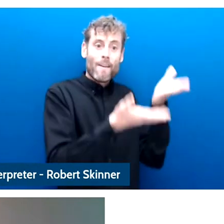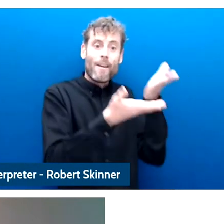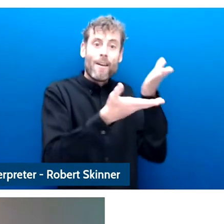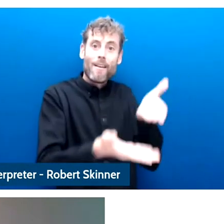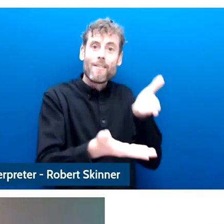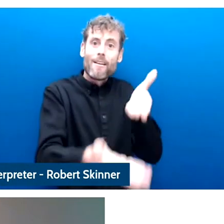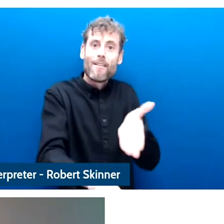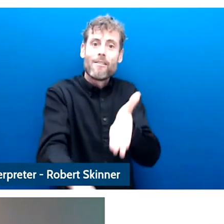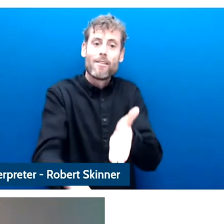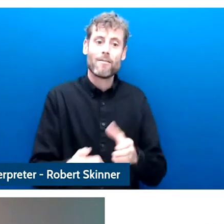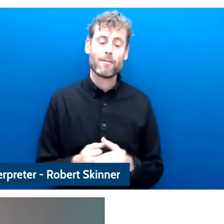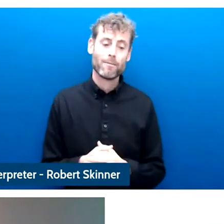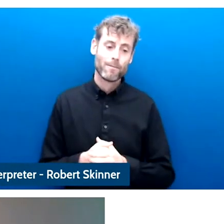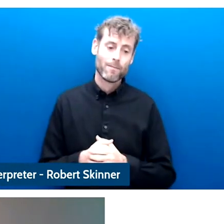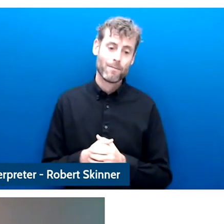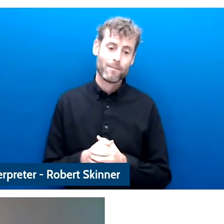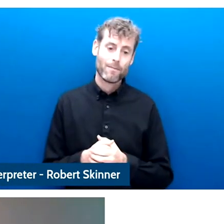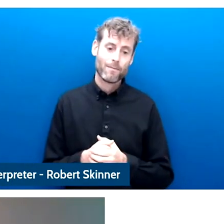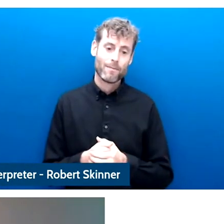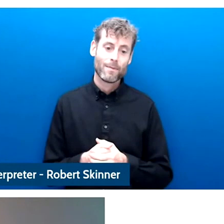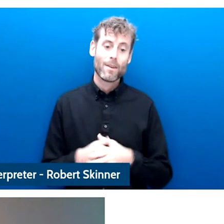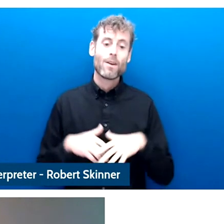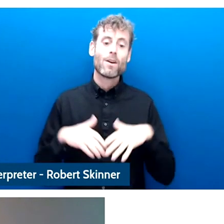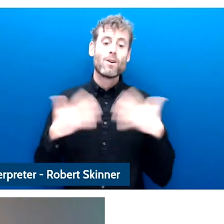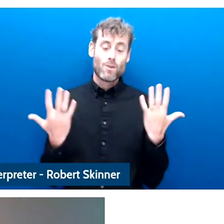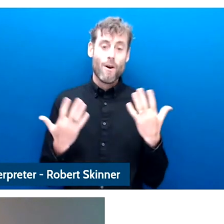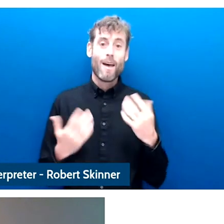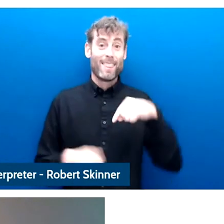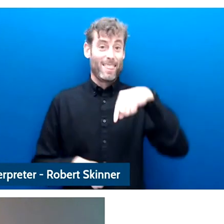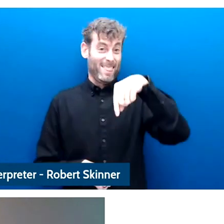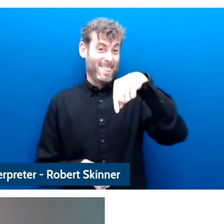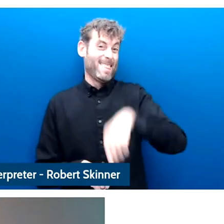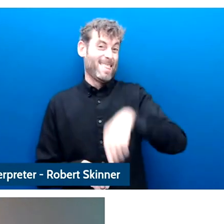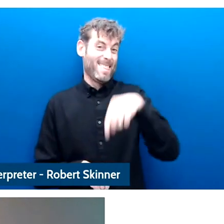So clearly now is the time to make the change and we need to think about it and